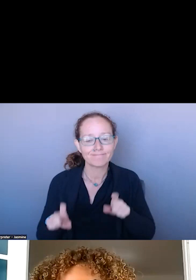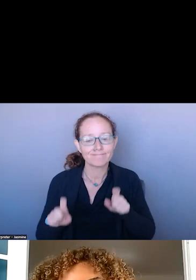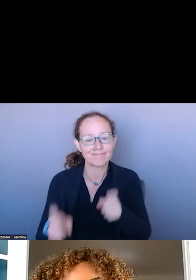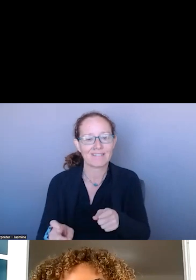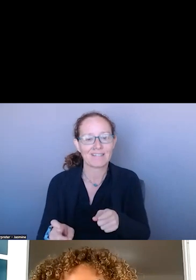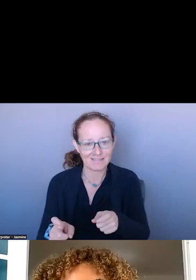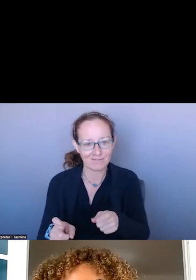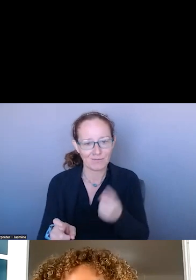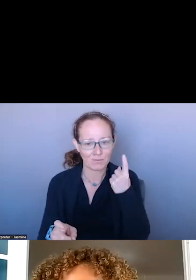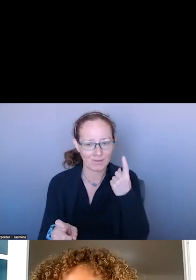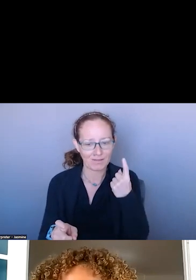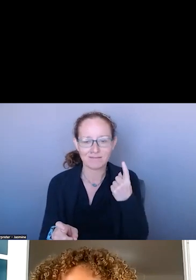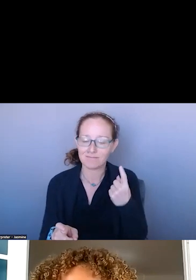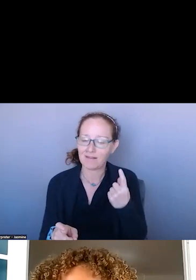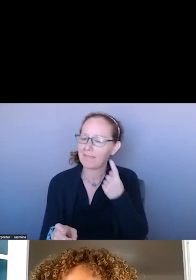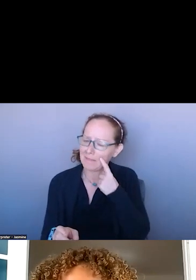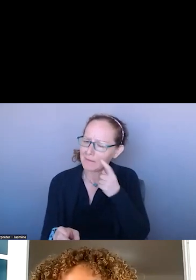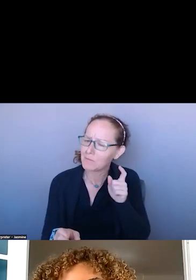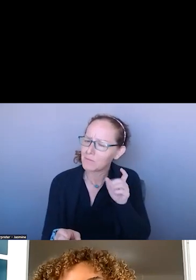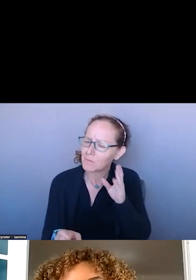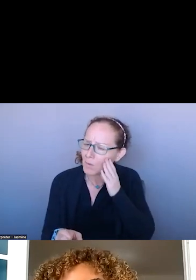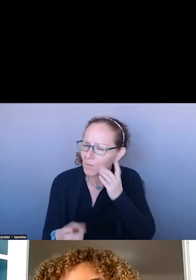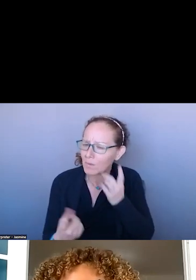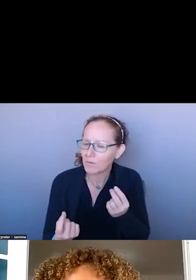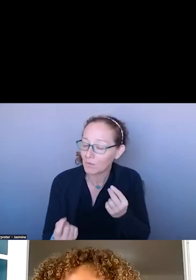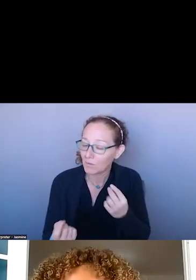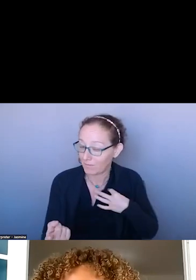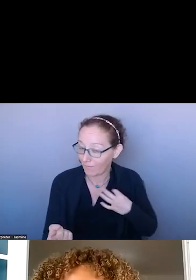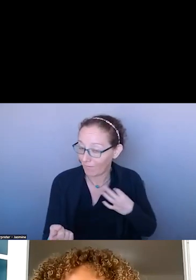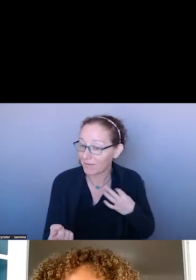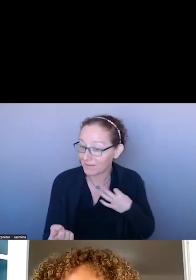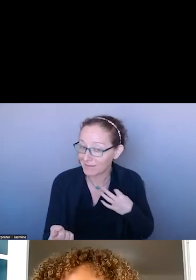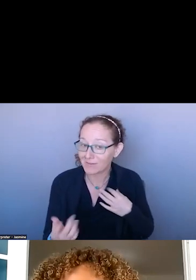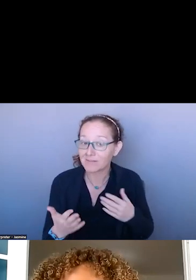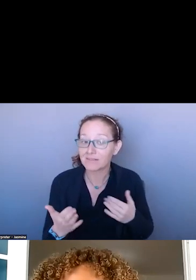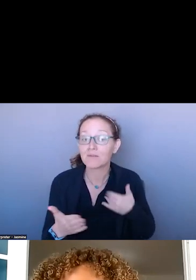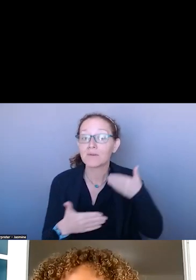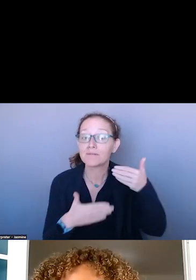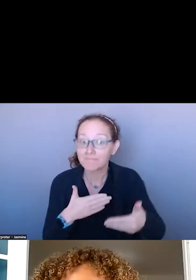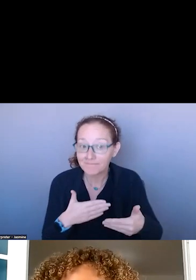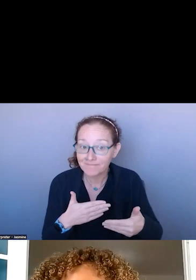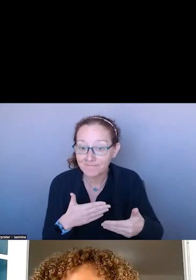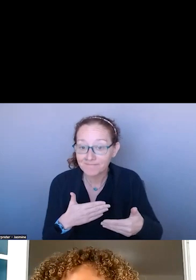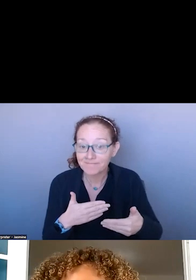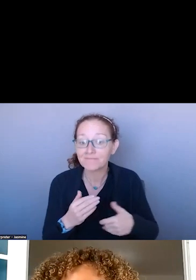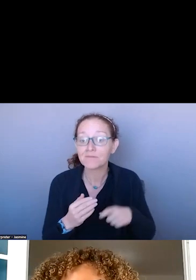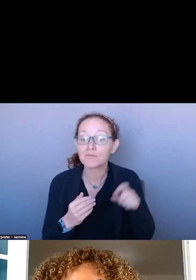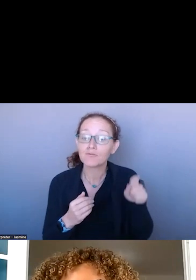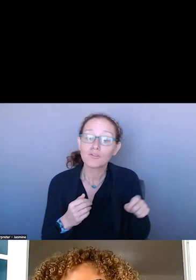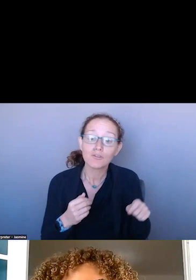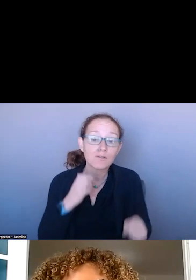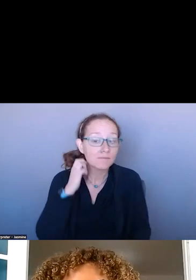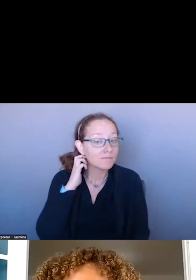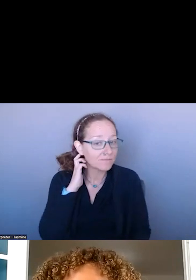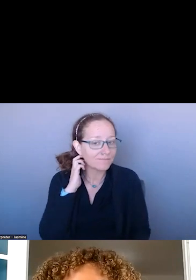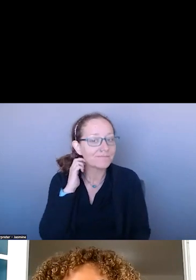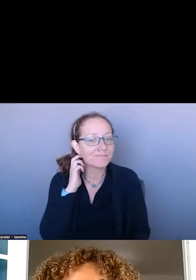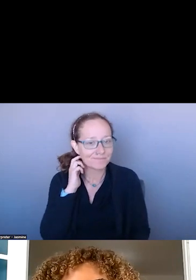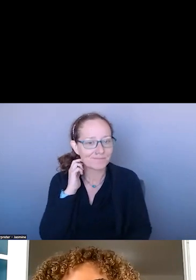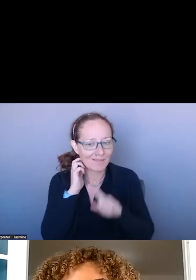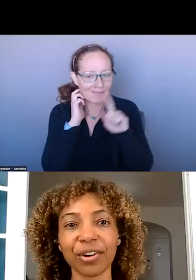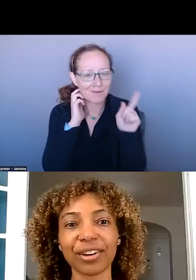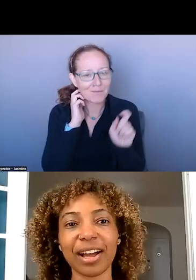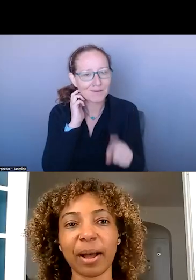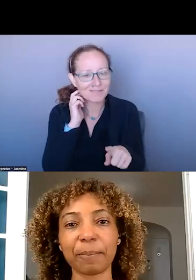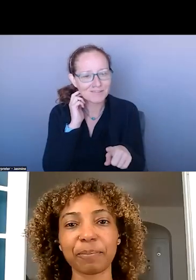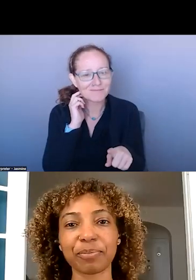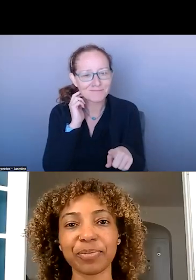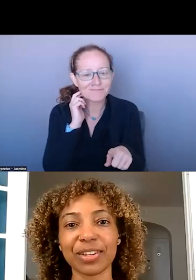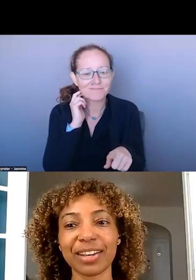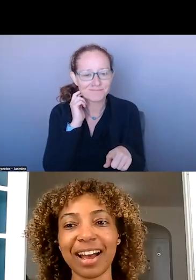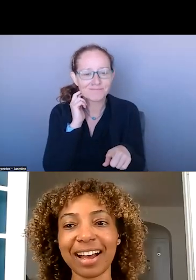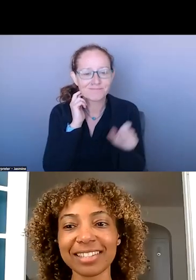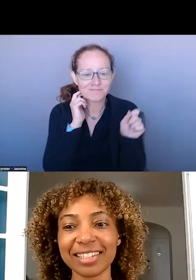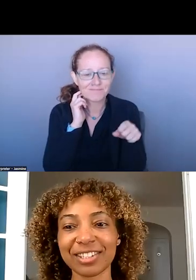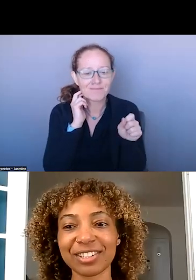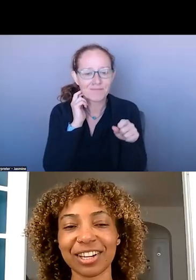DO. SO THAT BRINGS US TO THE HOT SEAT.